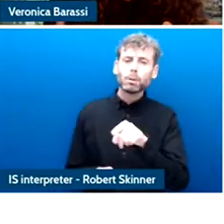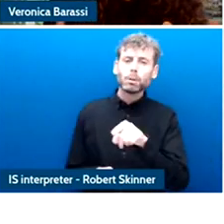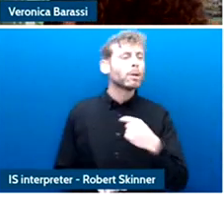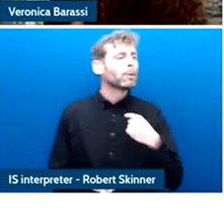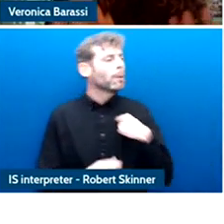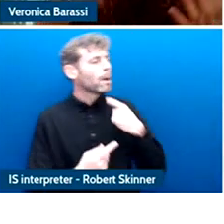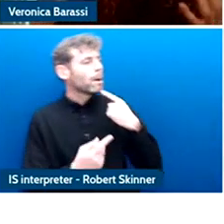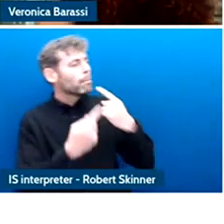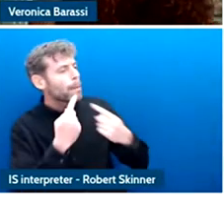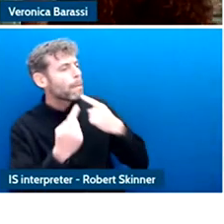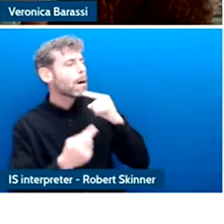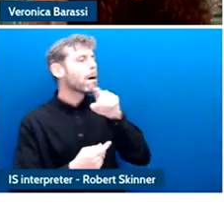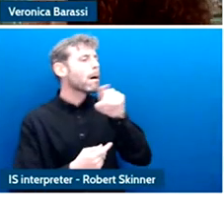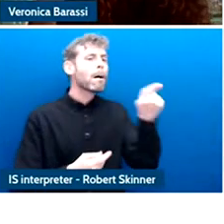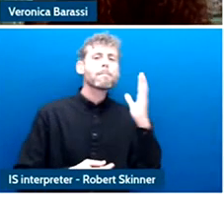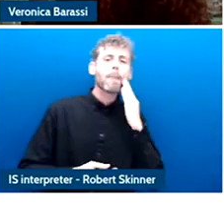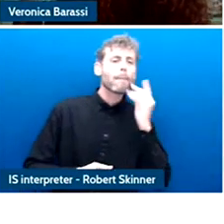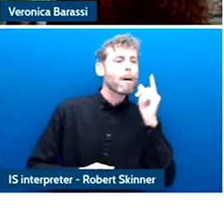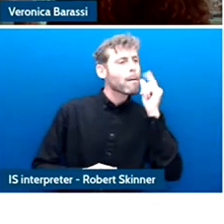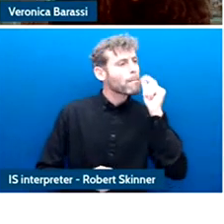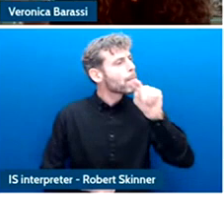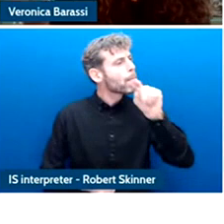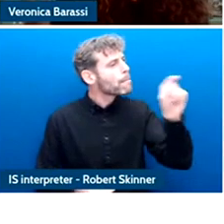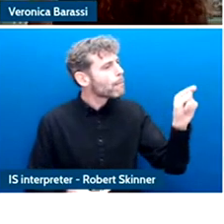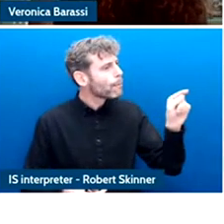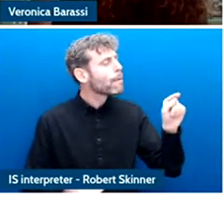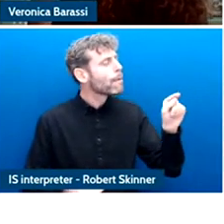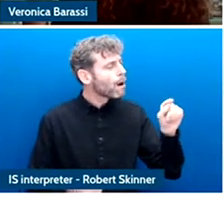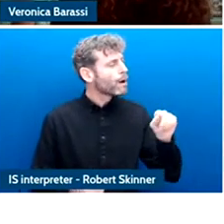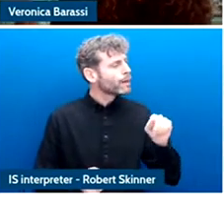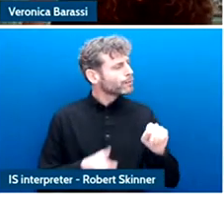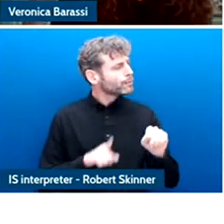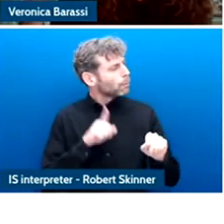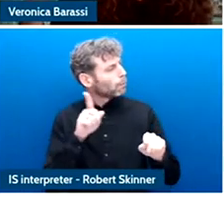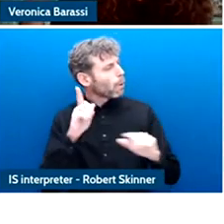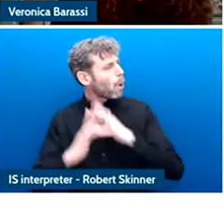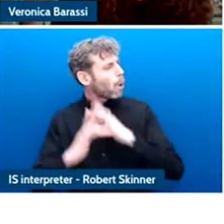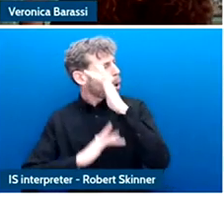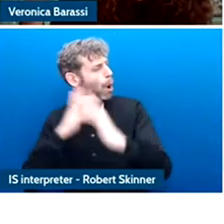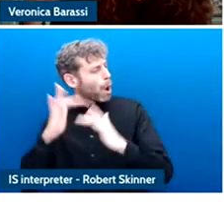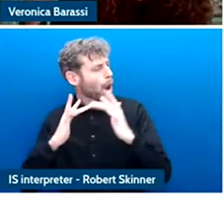parents I realized is that as we had some discussion especially about